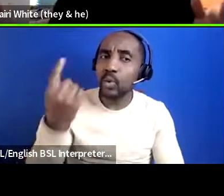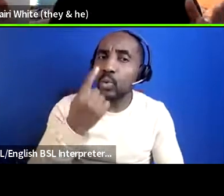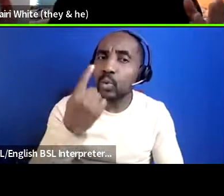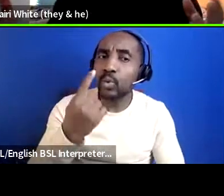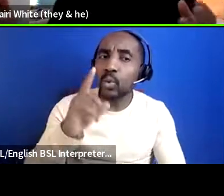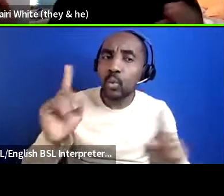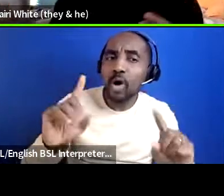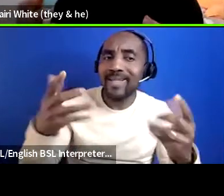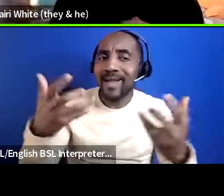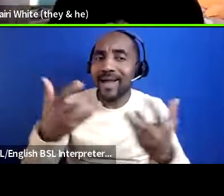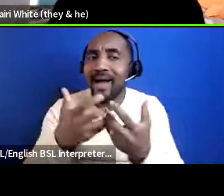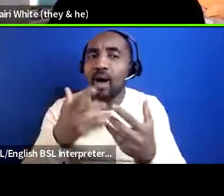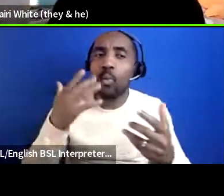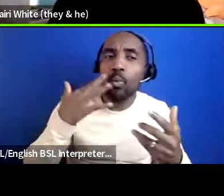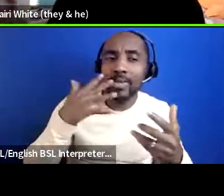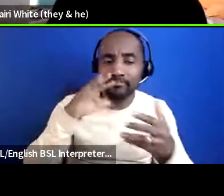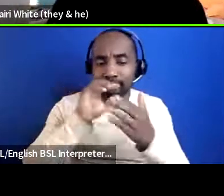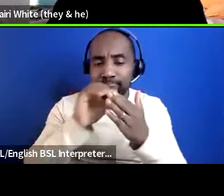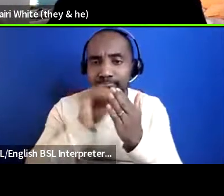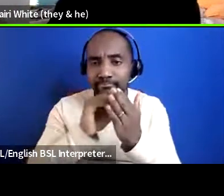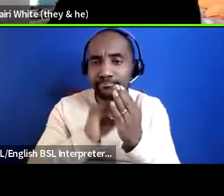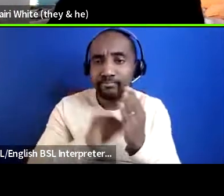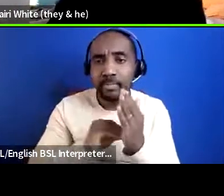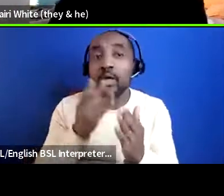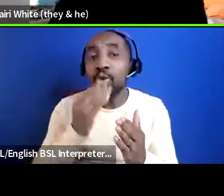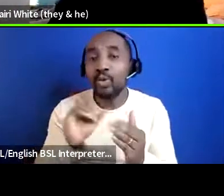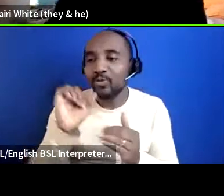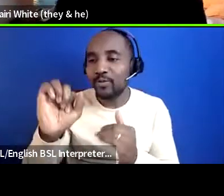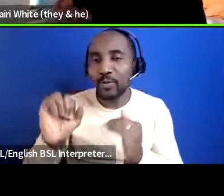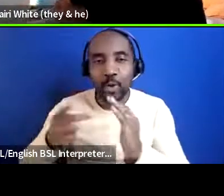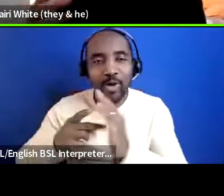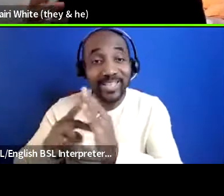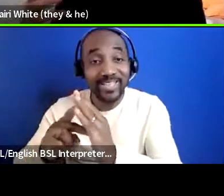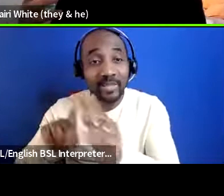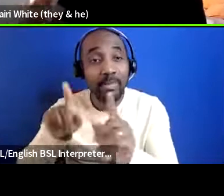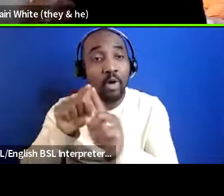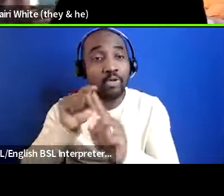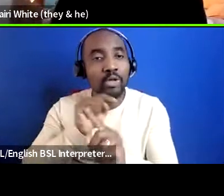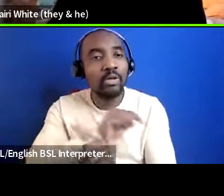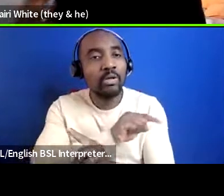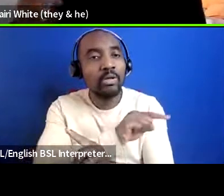the organization but maybe more importantly the people who are like you know maybe there's not